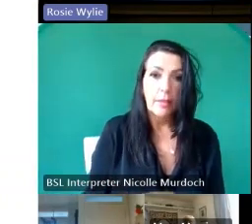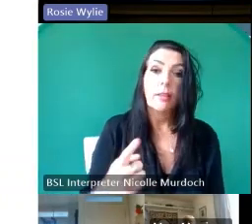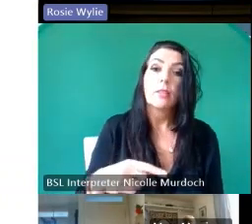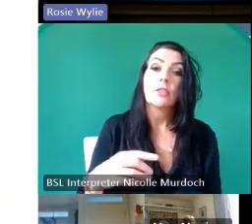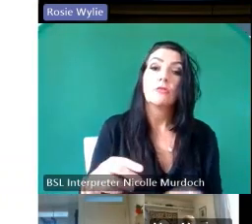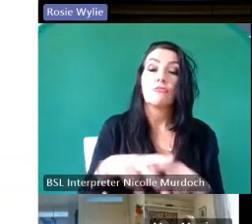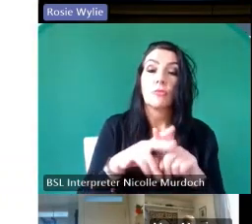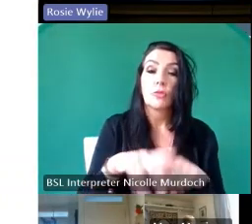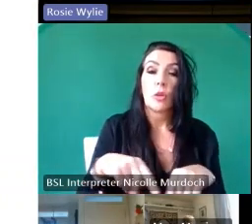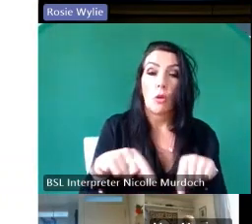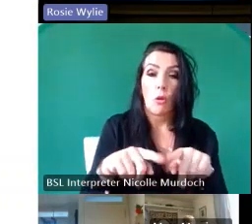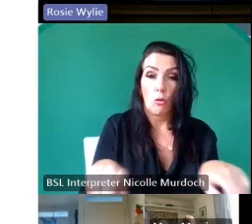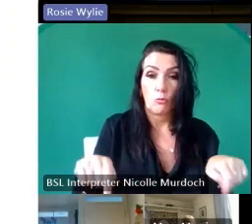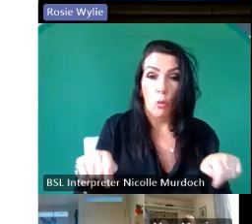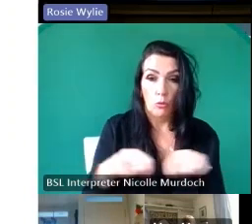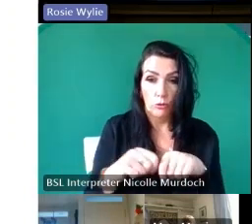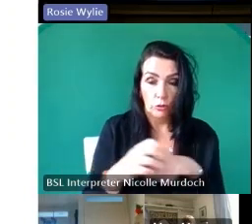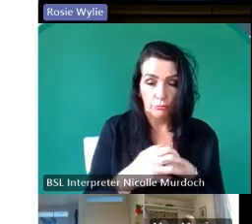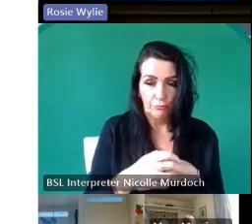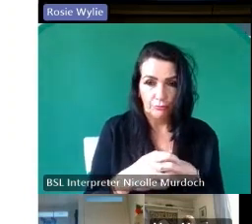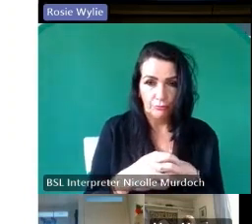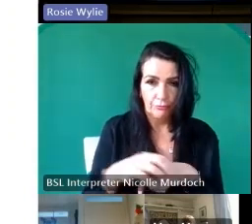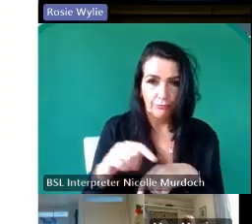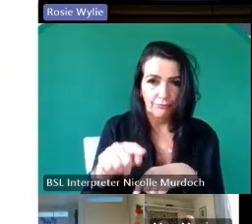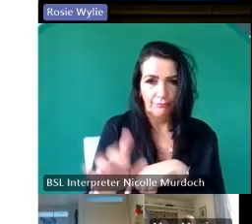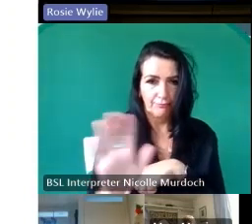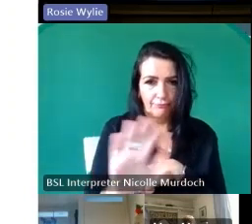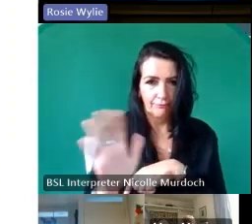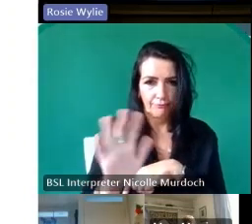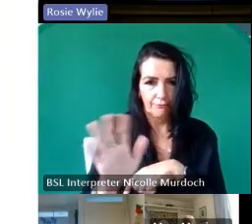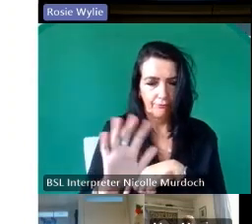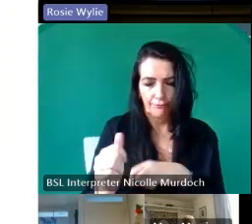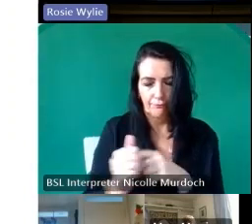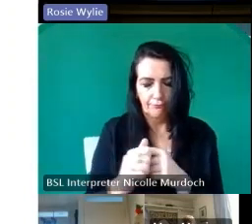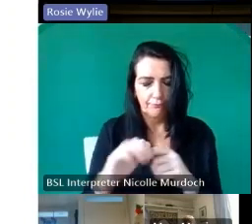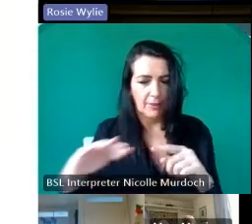and ched down the pier making for the seat then he turned back sped through Malik towards the rilway